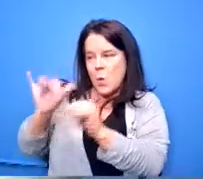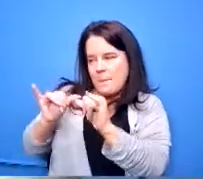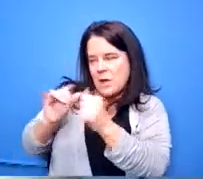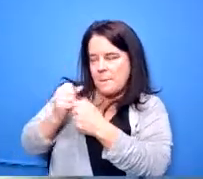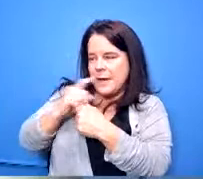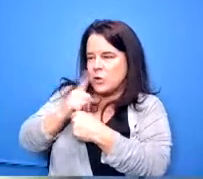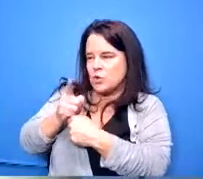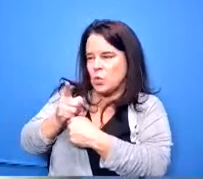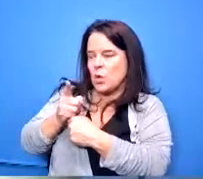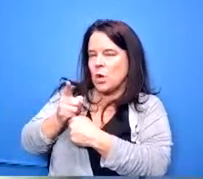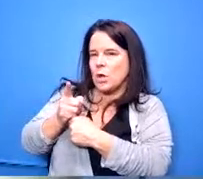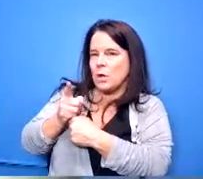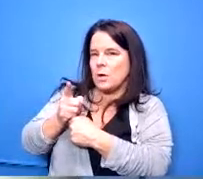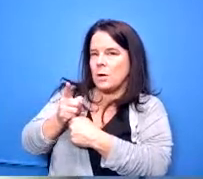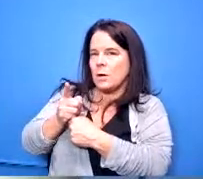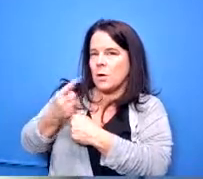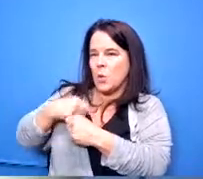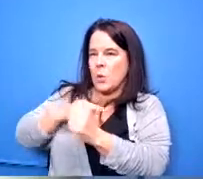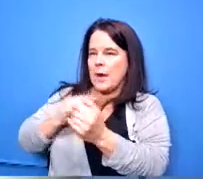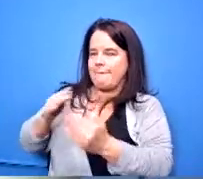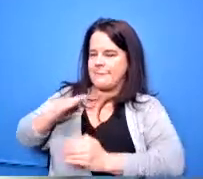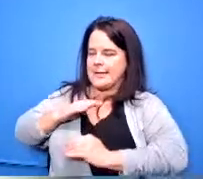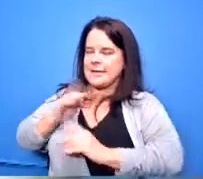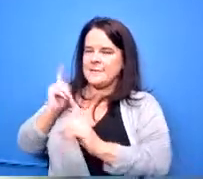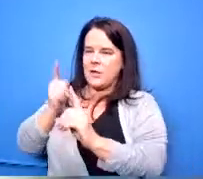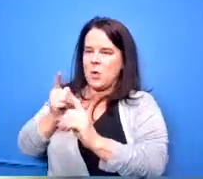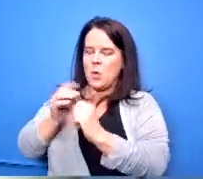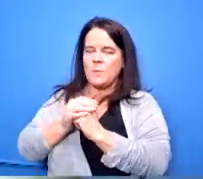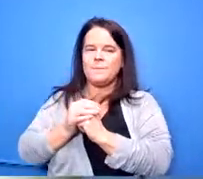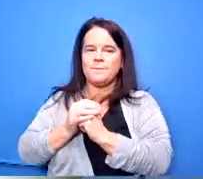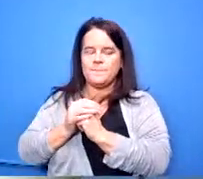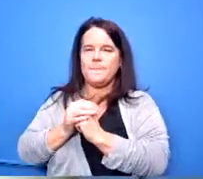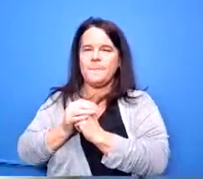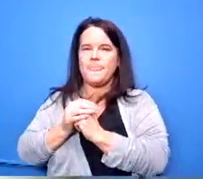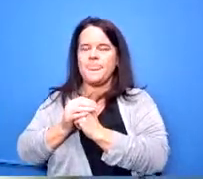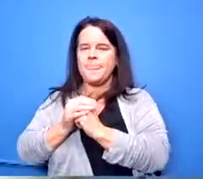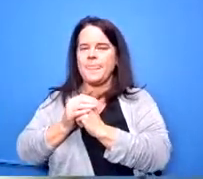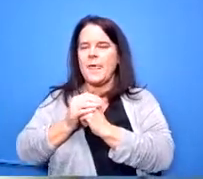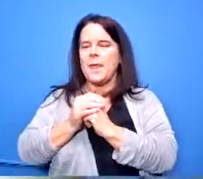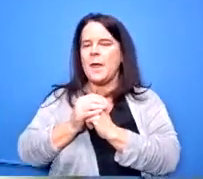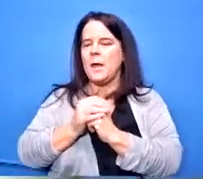that we need to okay because this is a transparent process when shook does this we'll be able to see